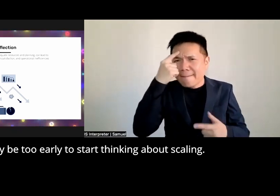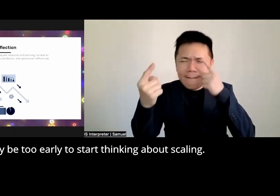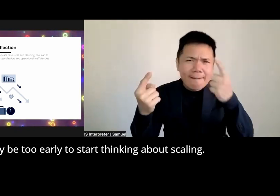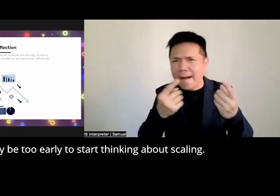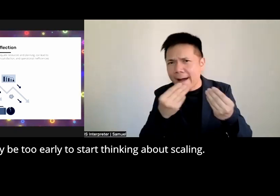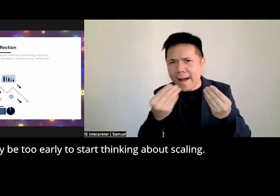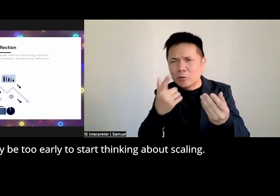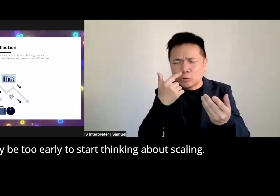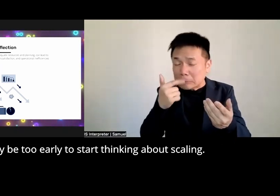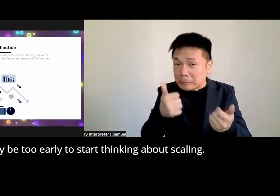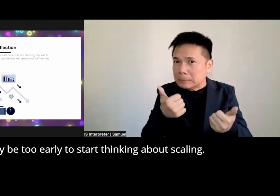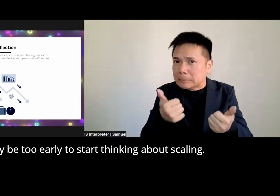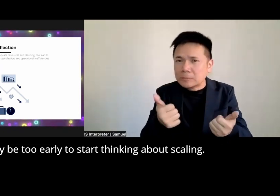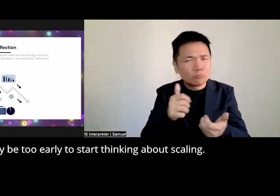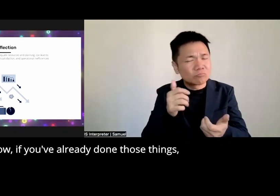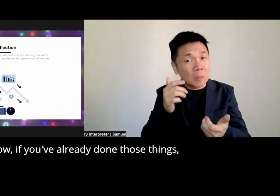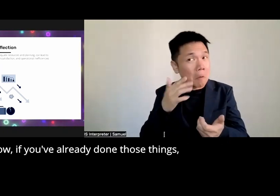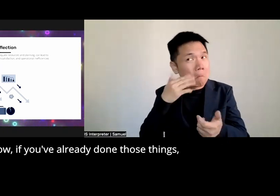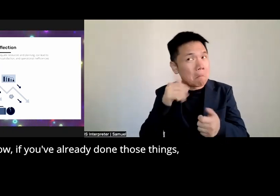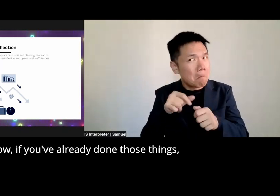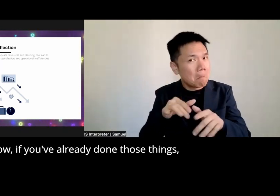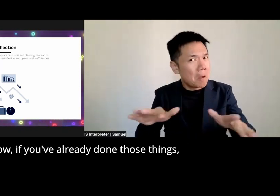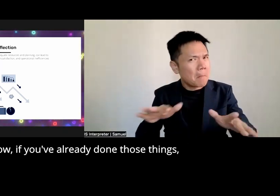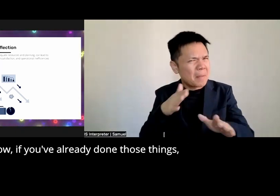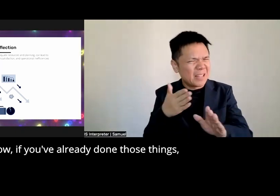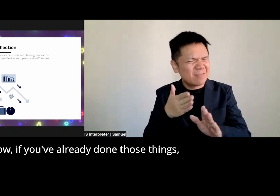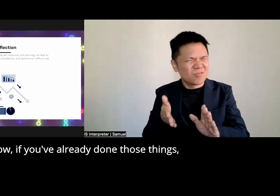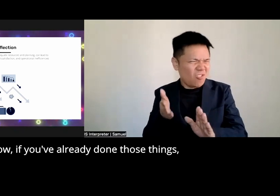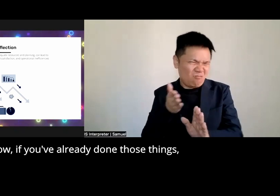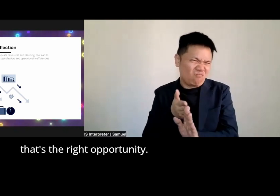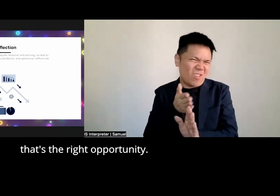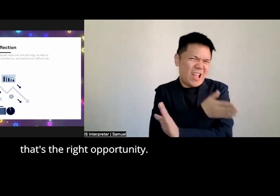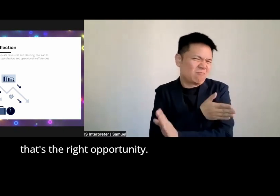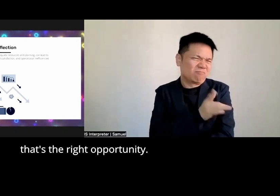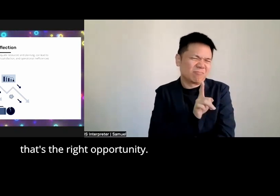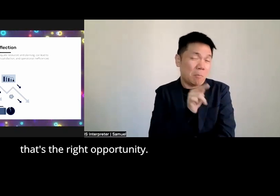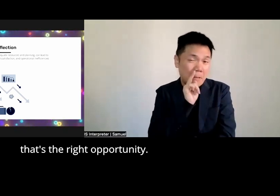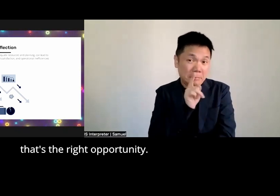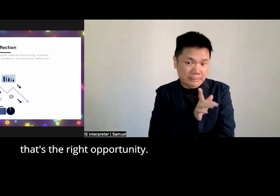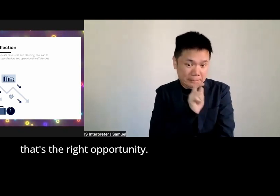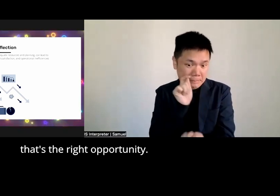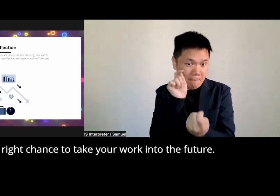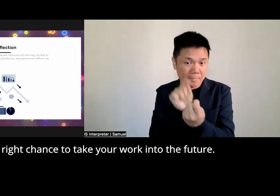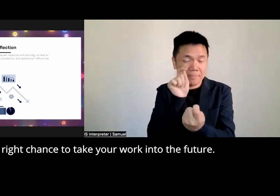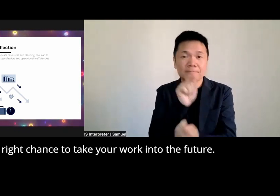a reality that may be too early to start thinking about scaling now if you've already done those